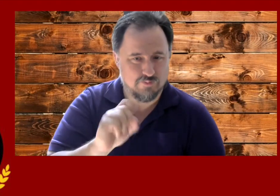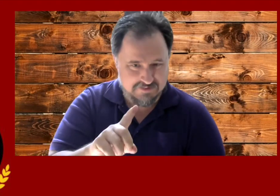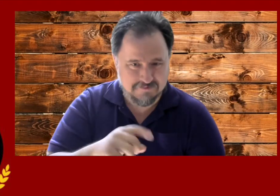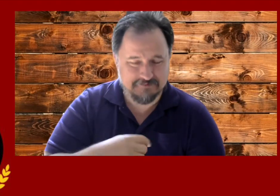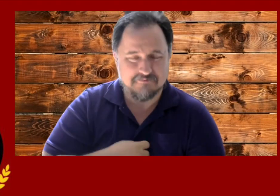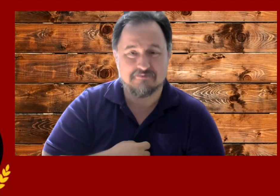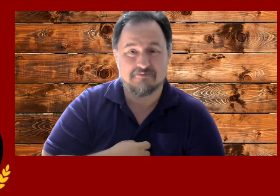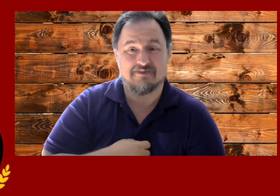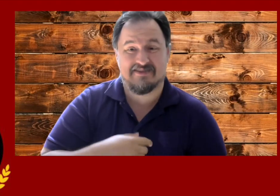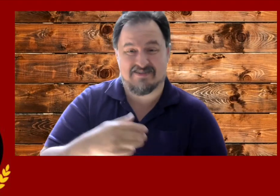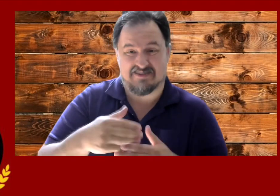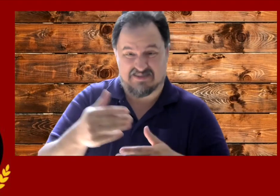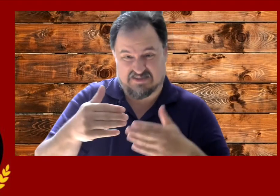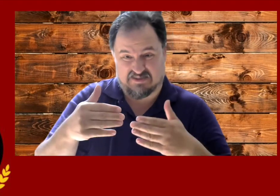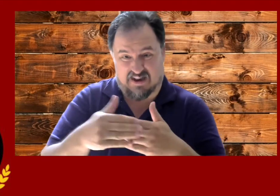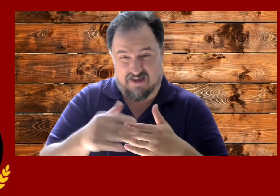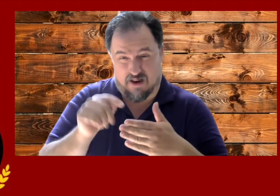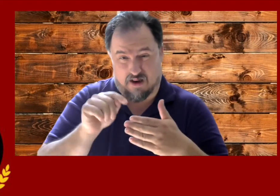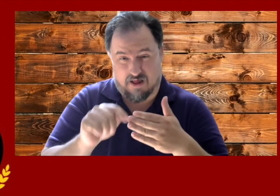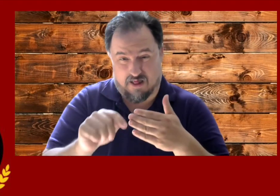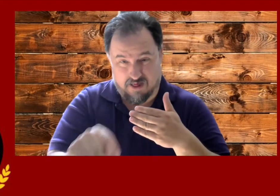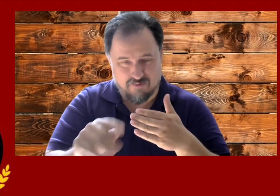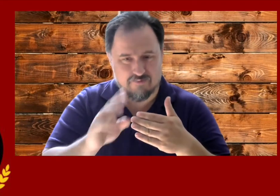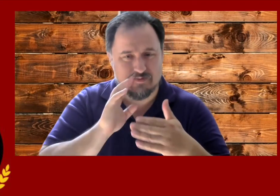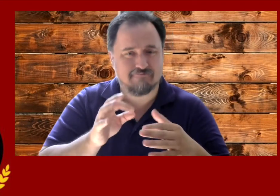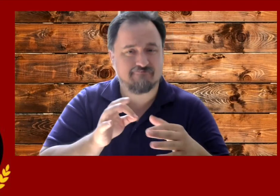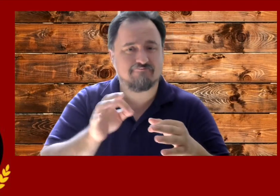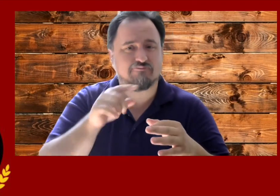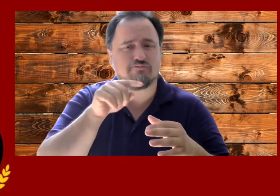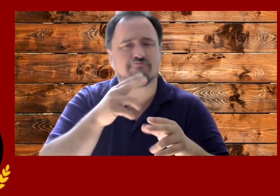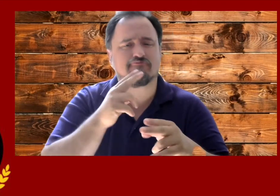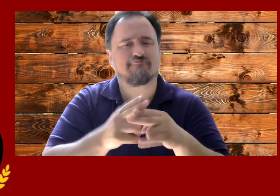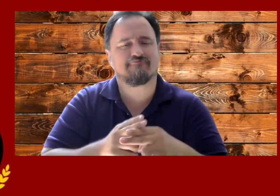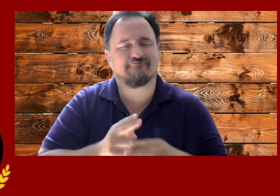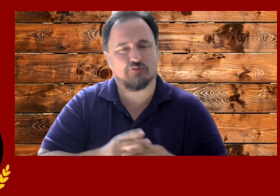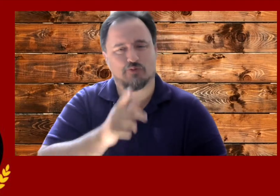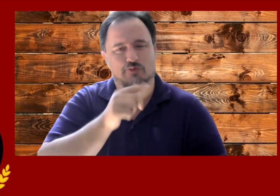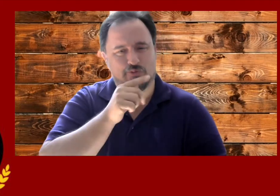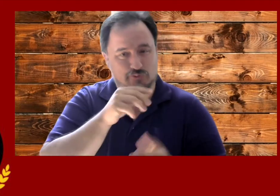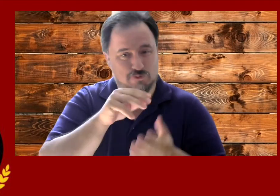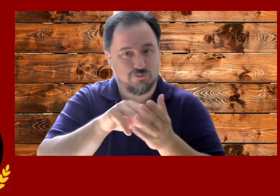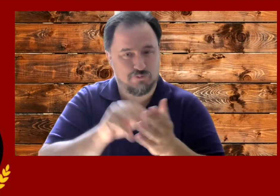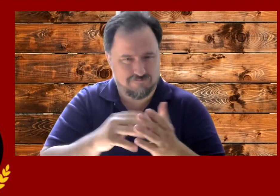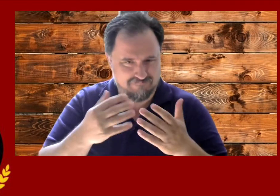And the slides I'll be presenting will be naming the students who have completed all